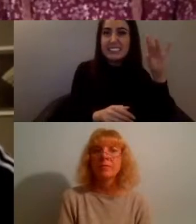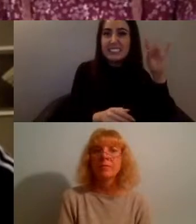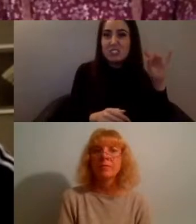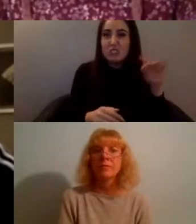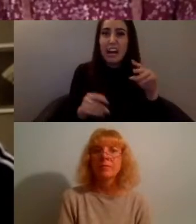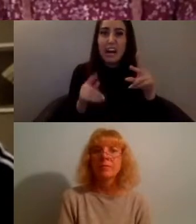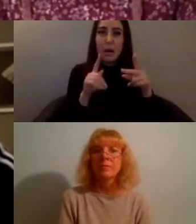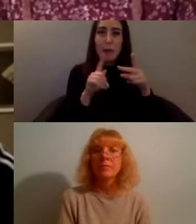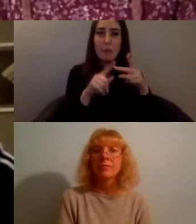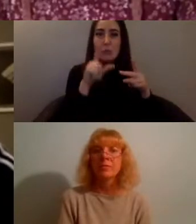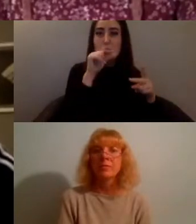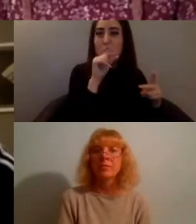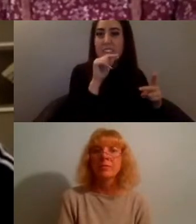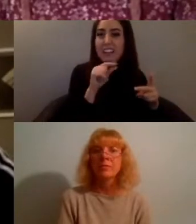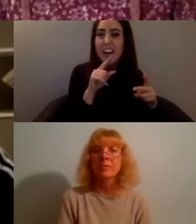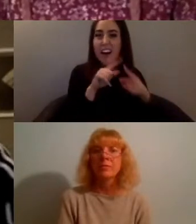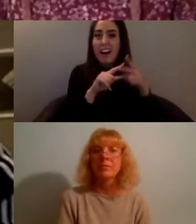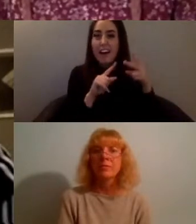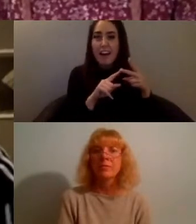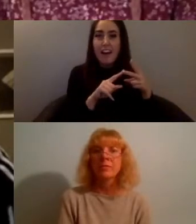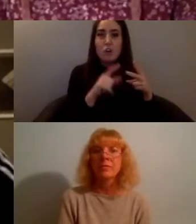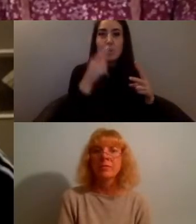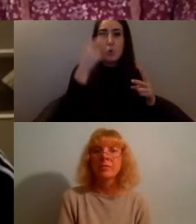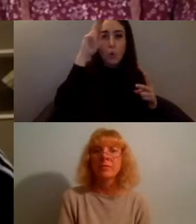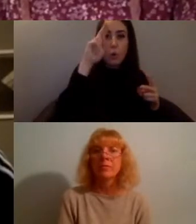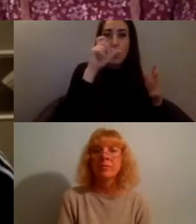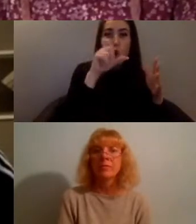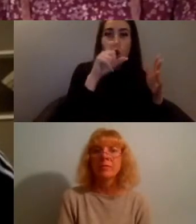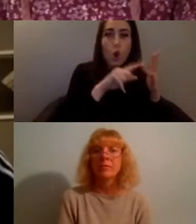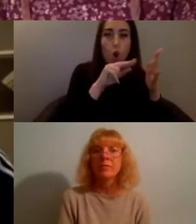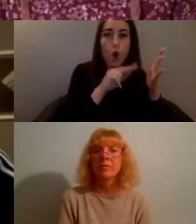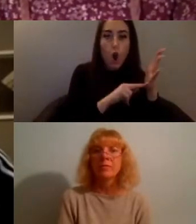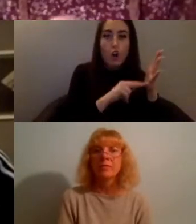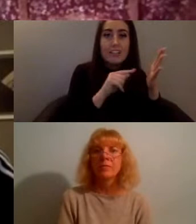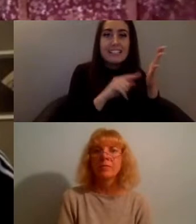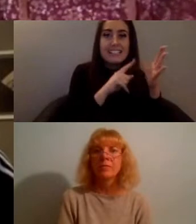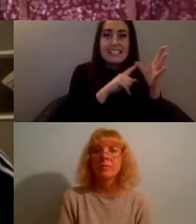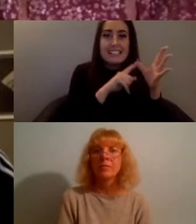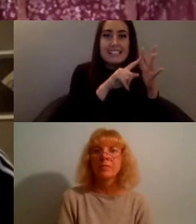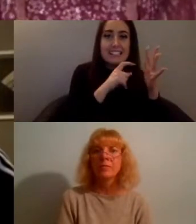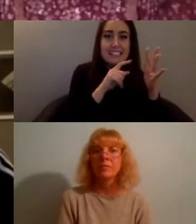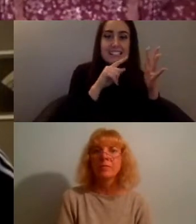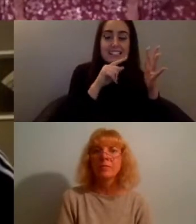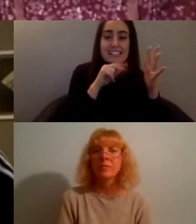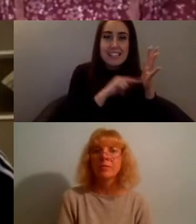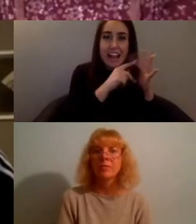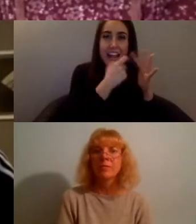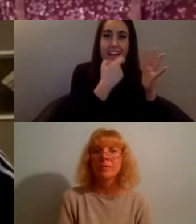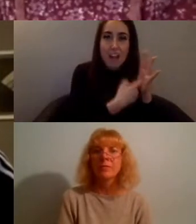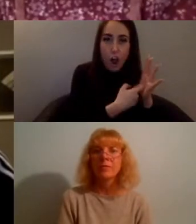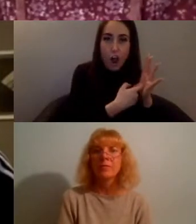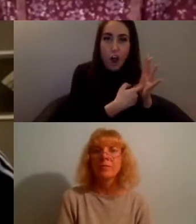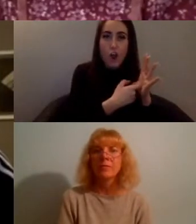find us at container underscore mag and sign up to the newsletter via the website containermagazine.co.uk